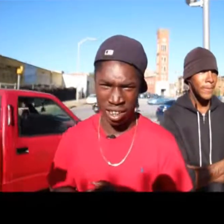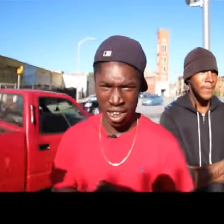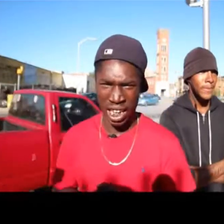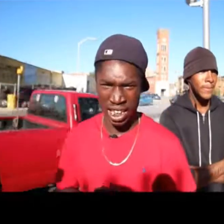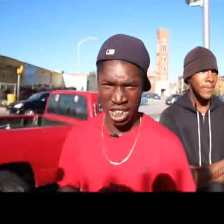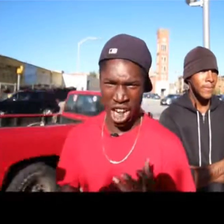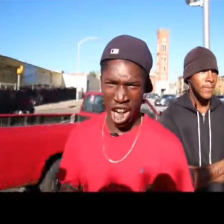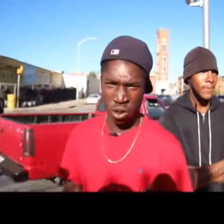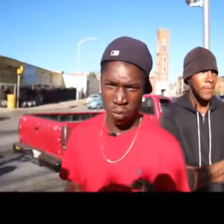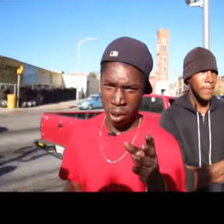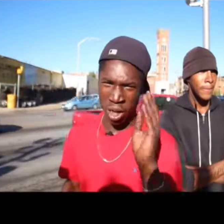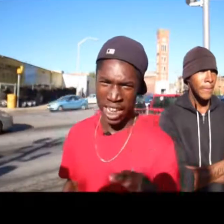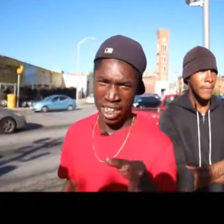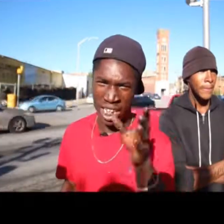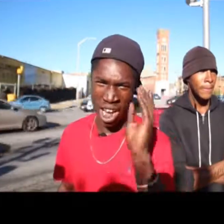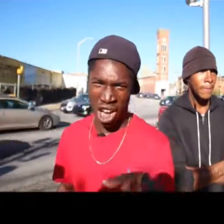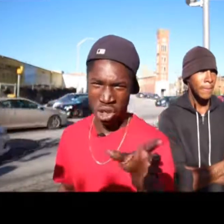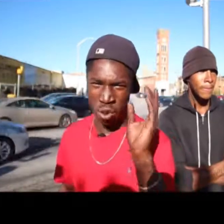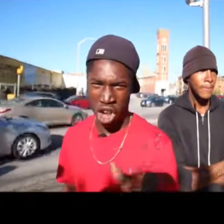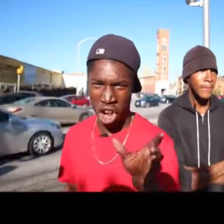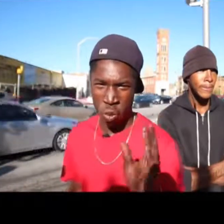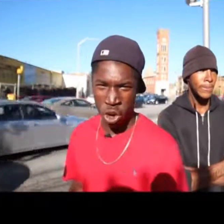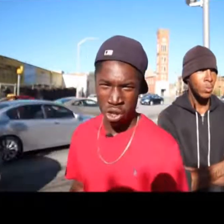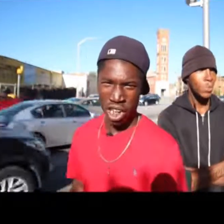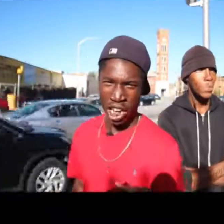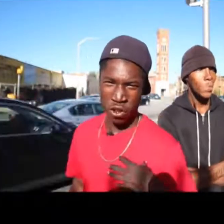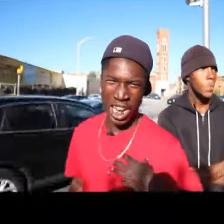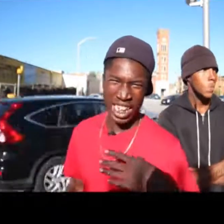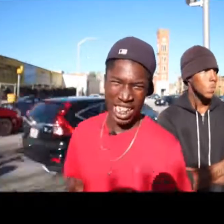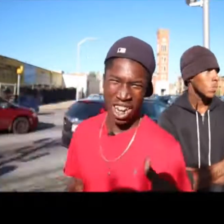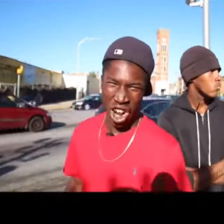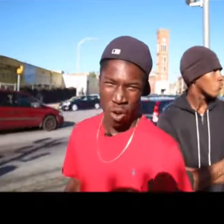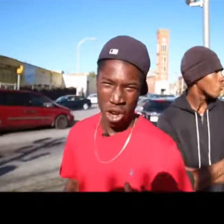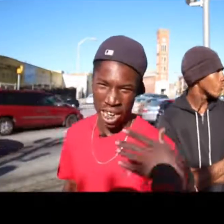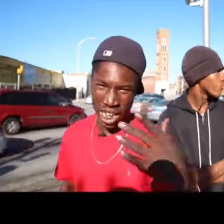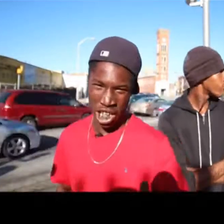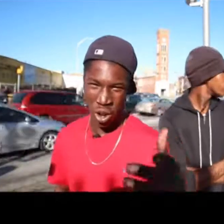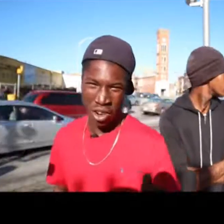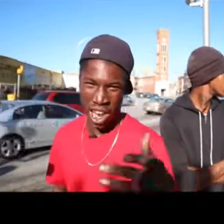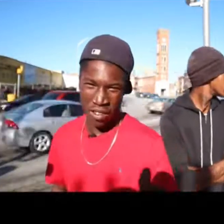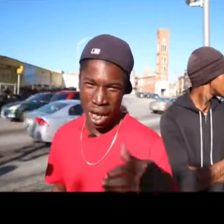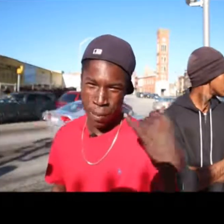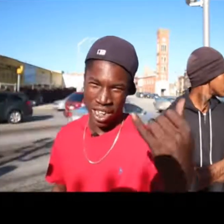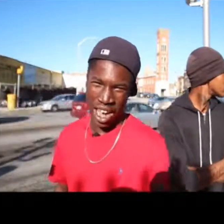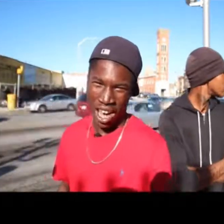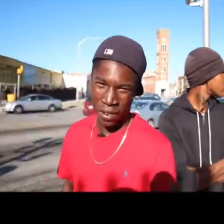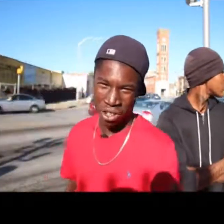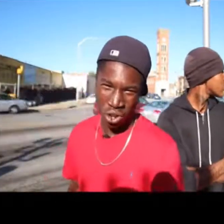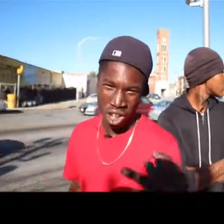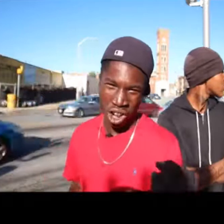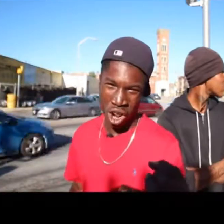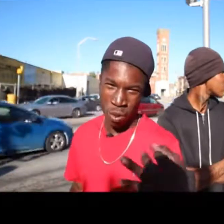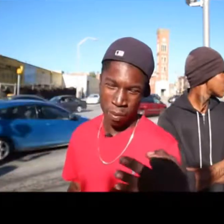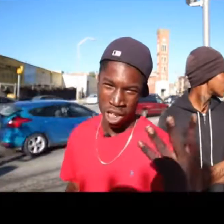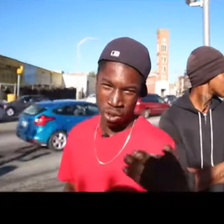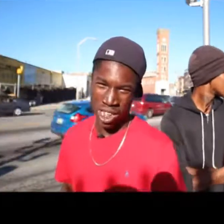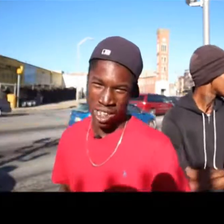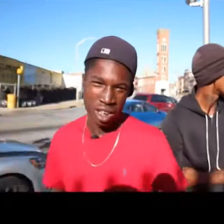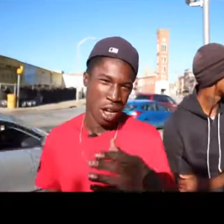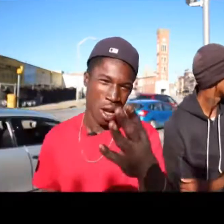i make three four hundred dollars easy when i finish the interview i'm out here to make another 150 dollars it's just a hustle people like saying